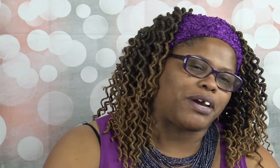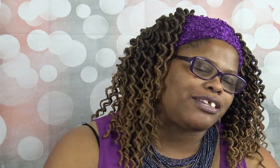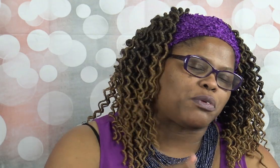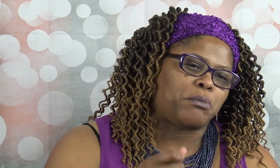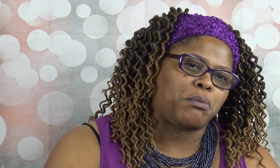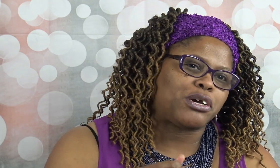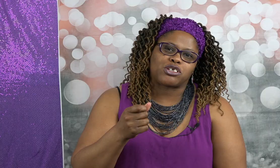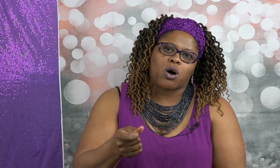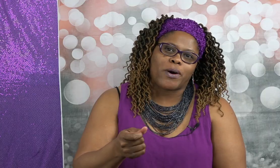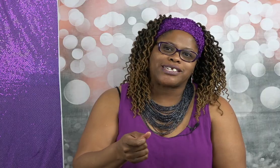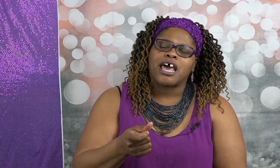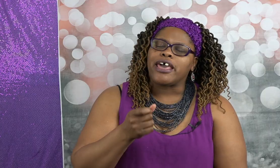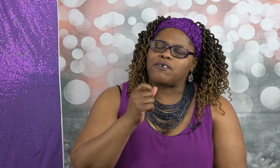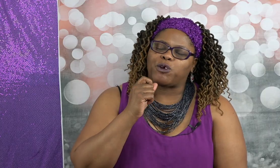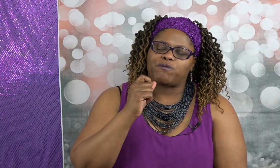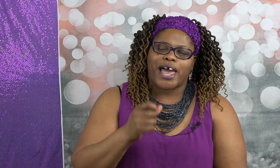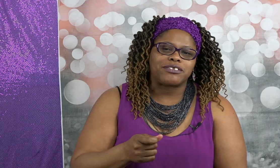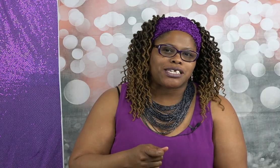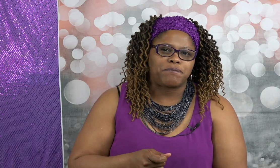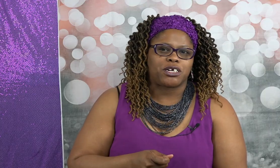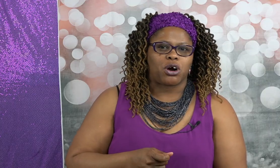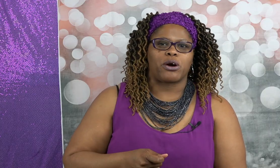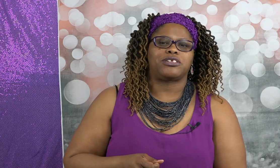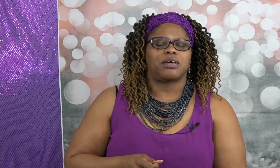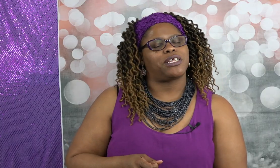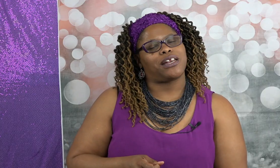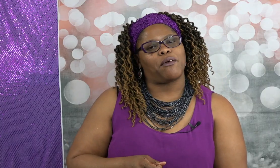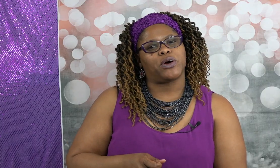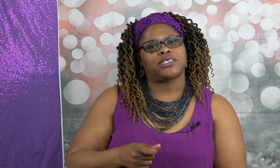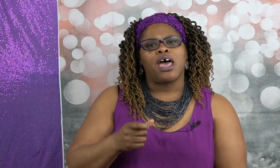threads remember as always if you found something or heard something that was